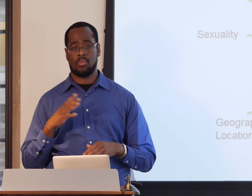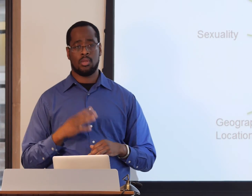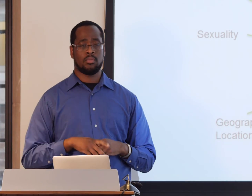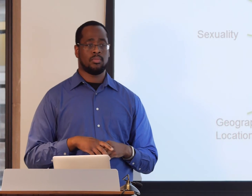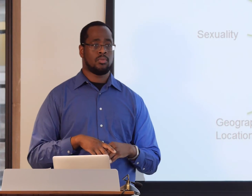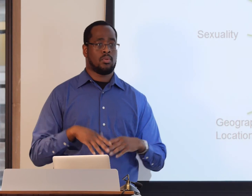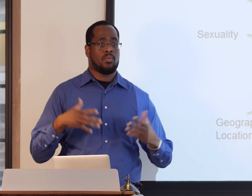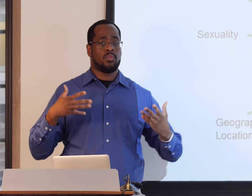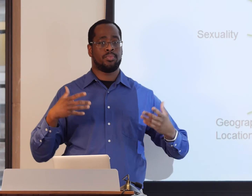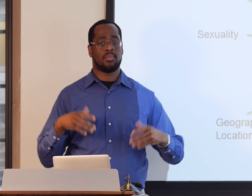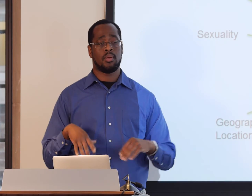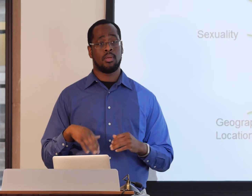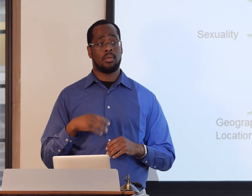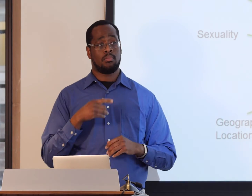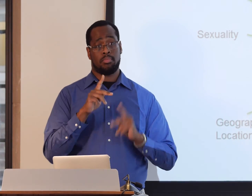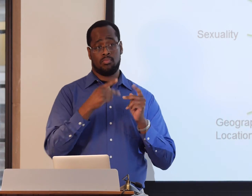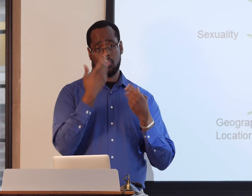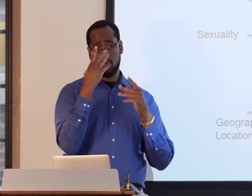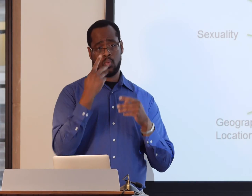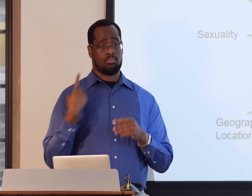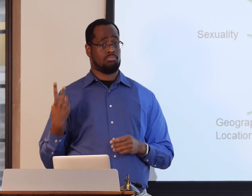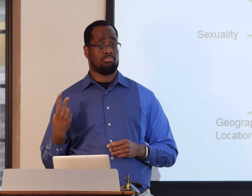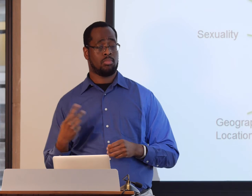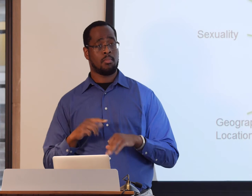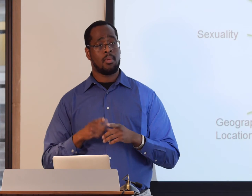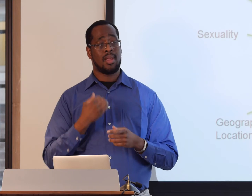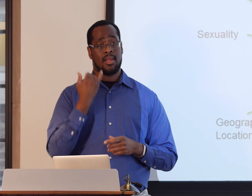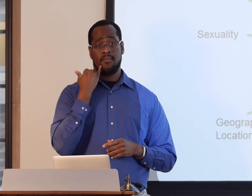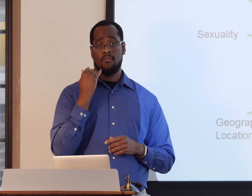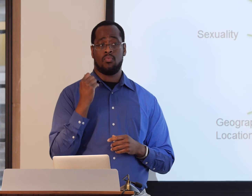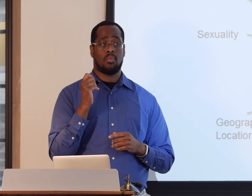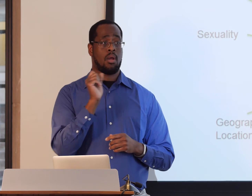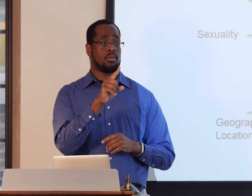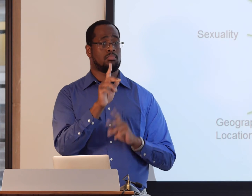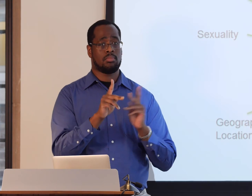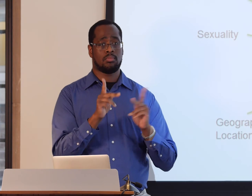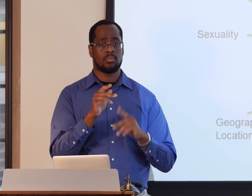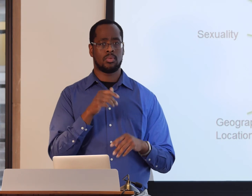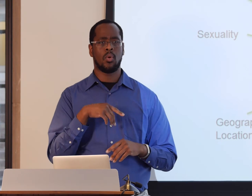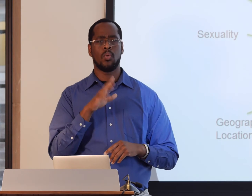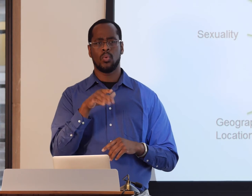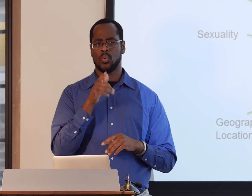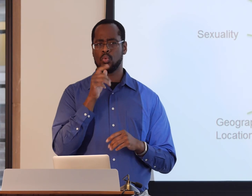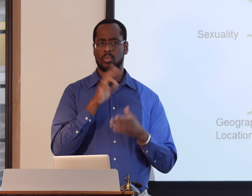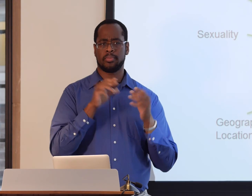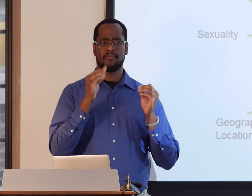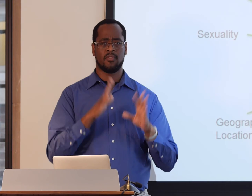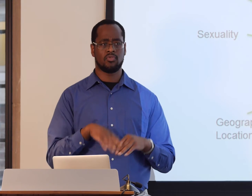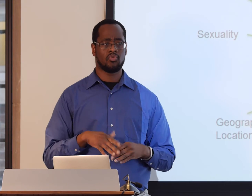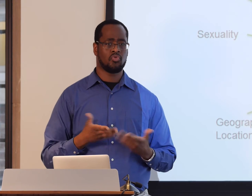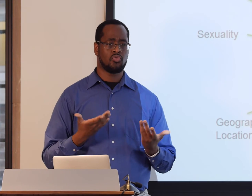and they happened to be a White Deaf man, for others who don't know us,